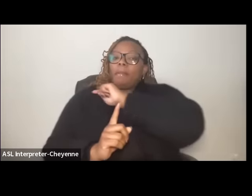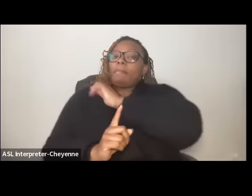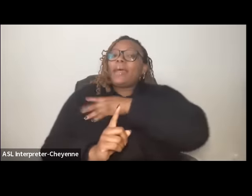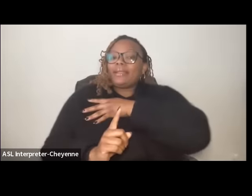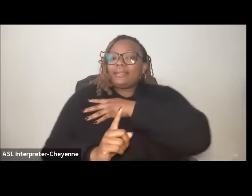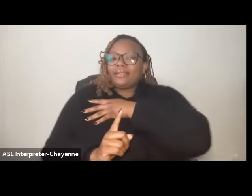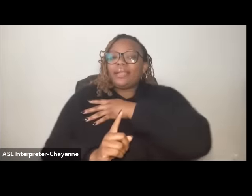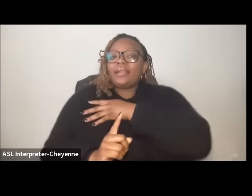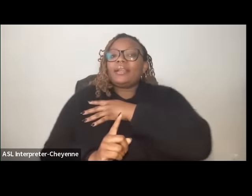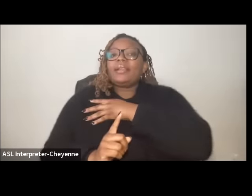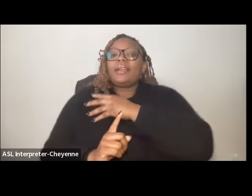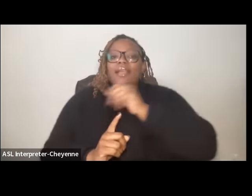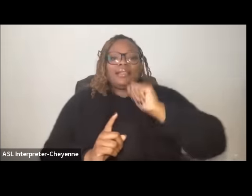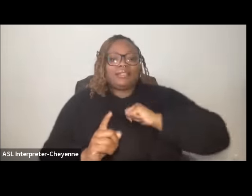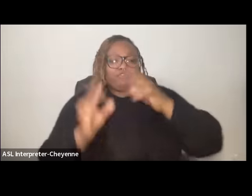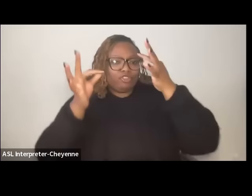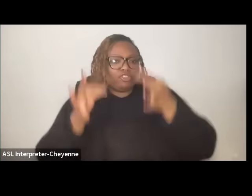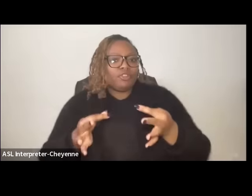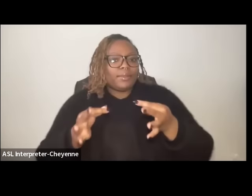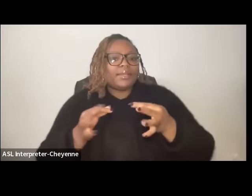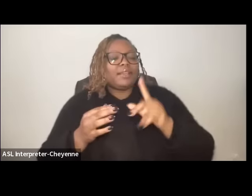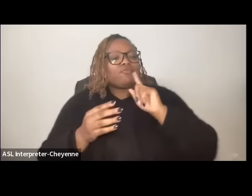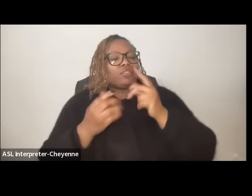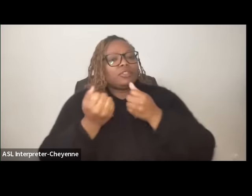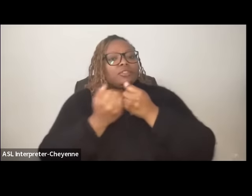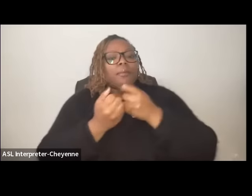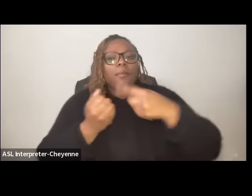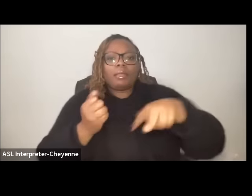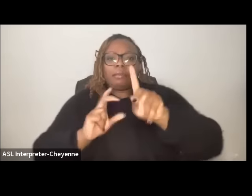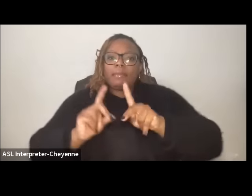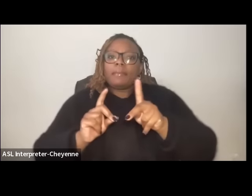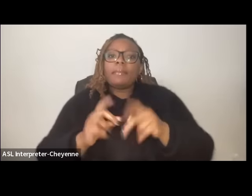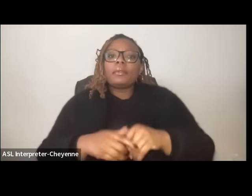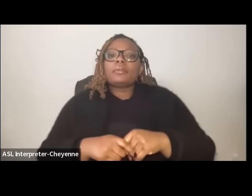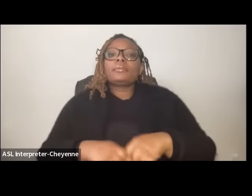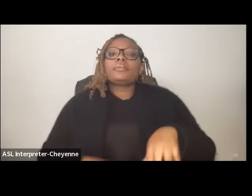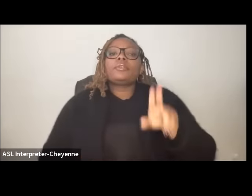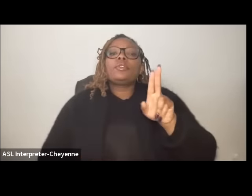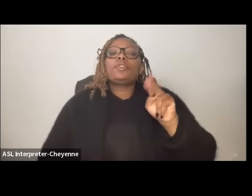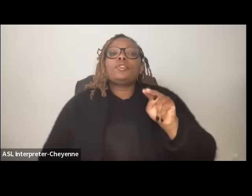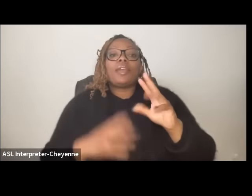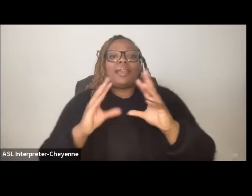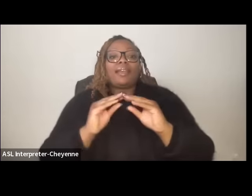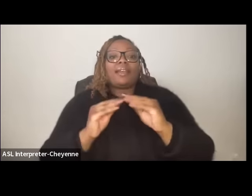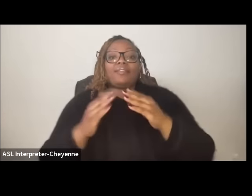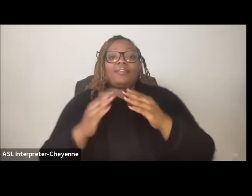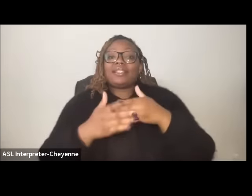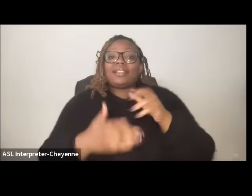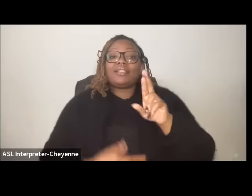self-determination and ins solidarity and the UN conference Against Racism and xenophobia